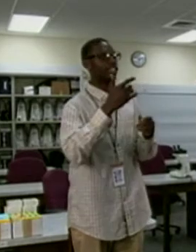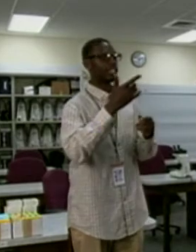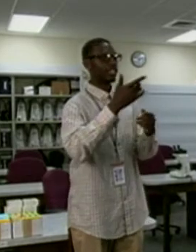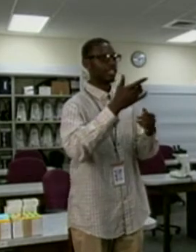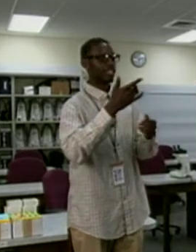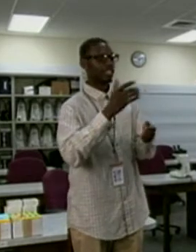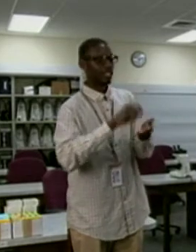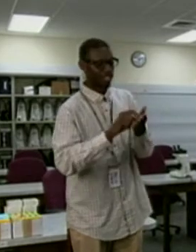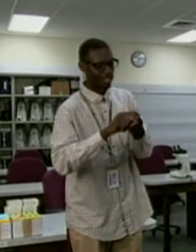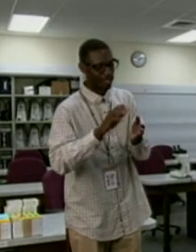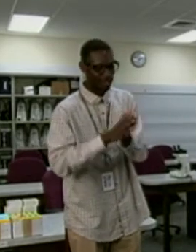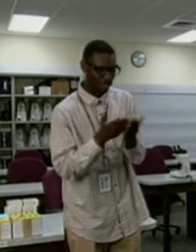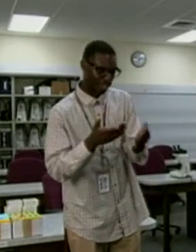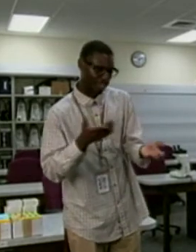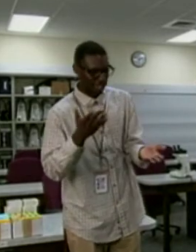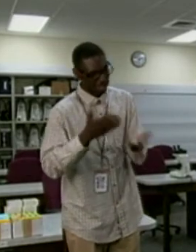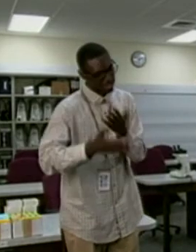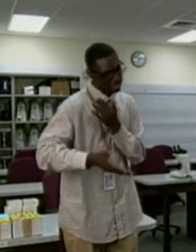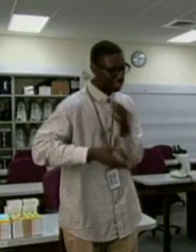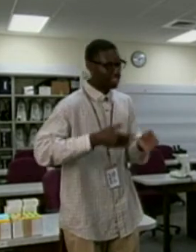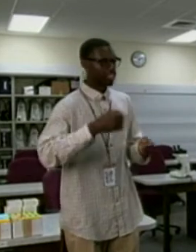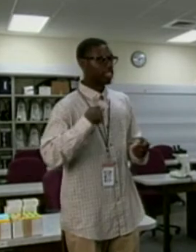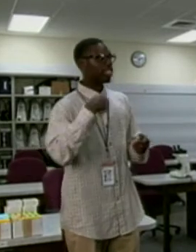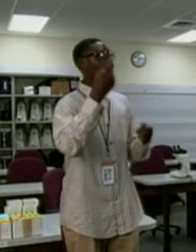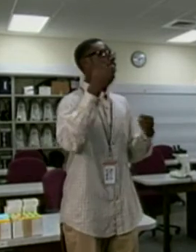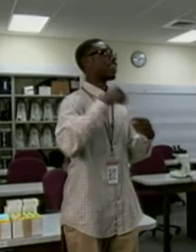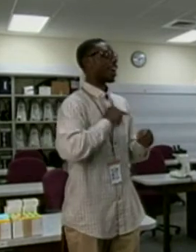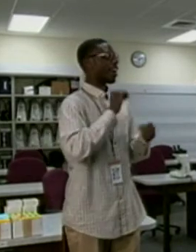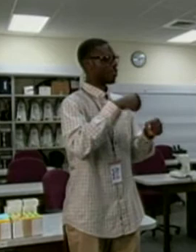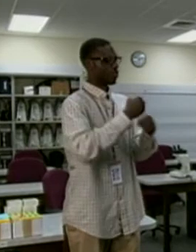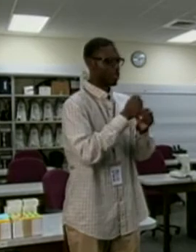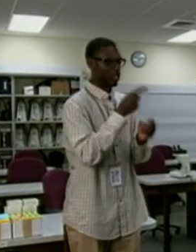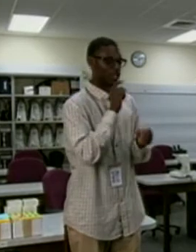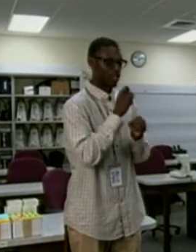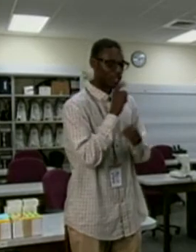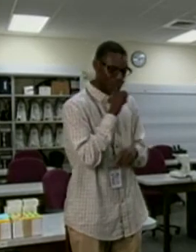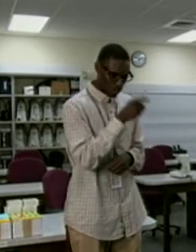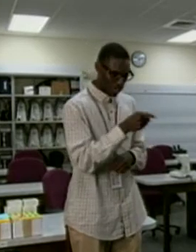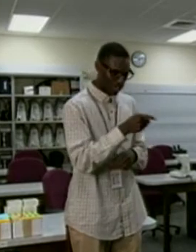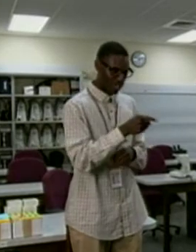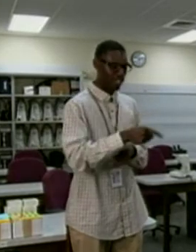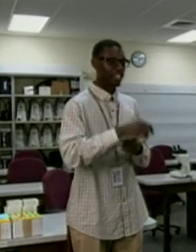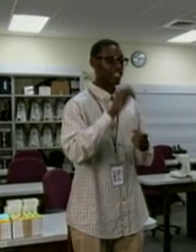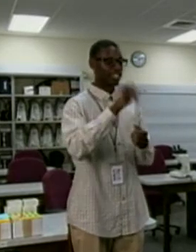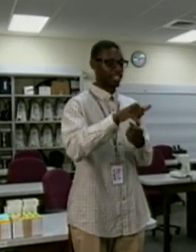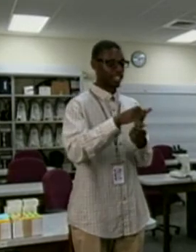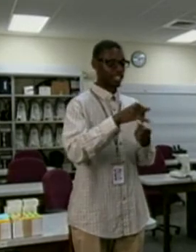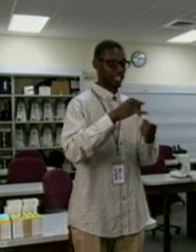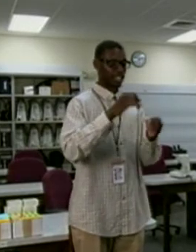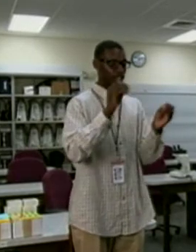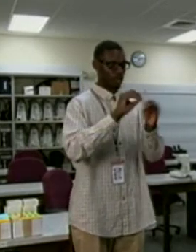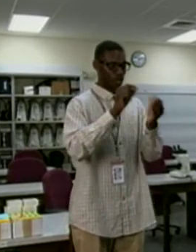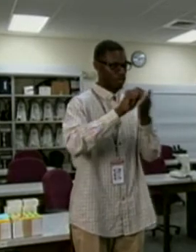in the book or make a mistake, I make sure that there are no marks in the